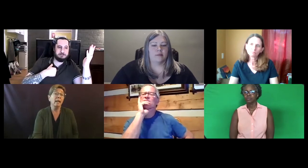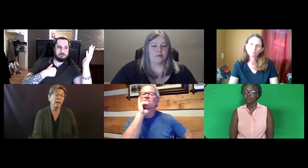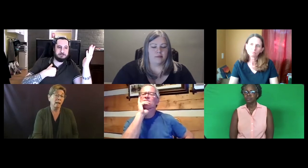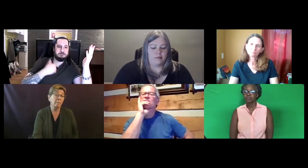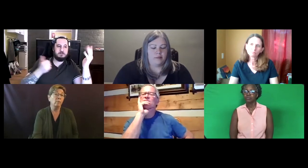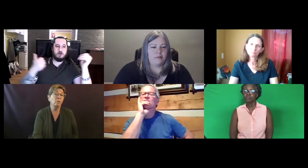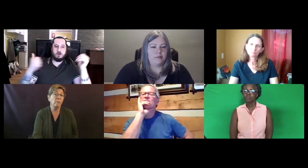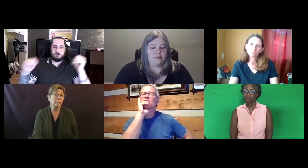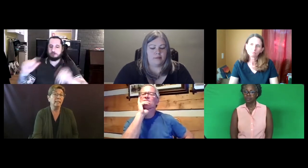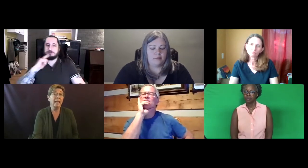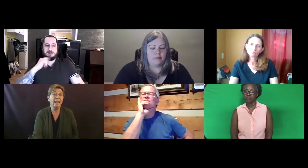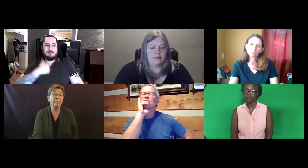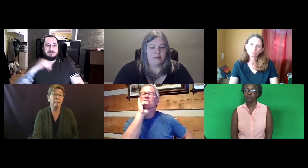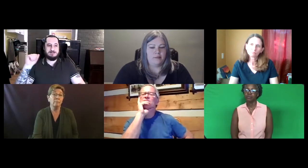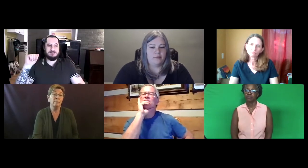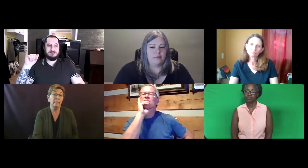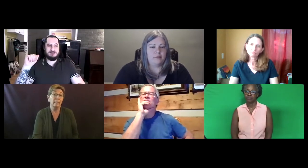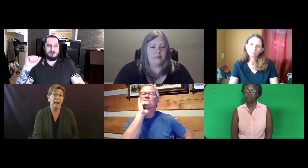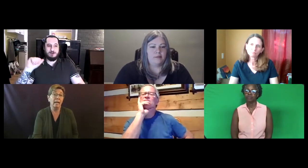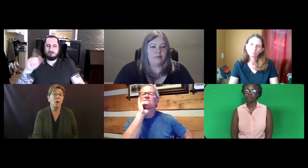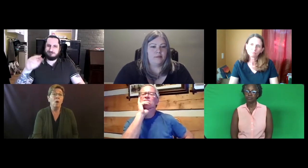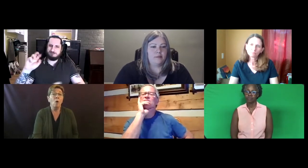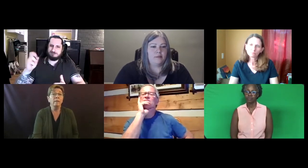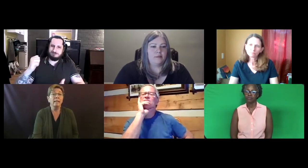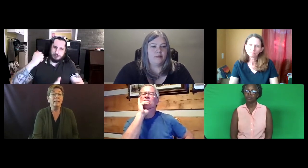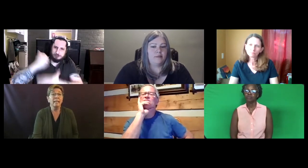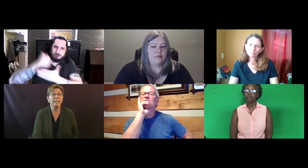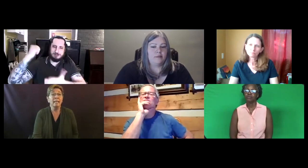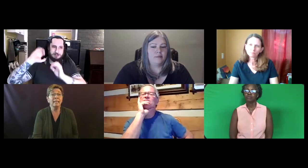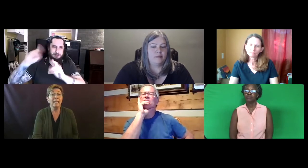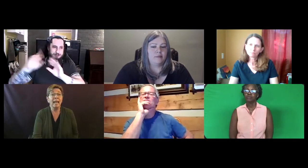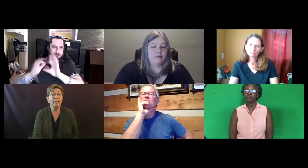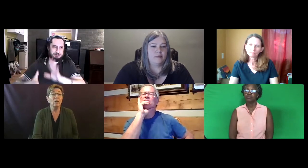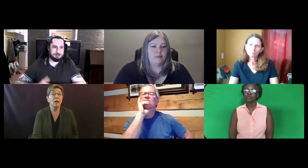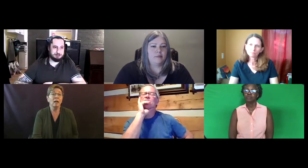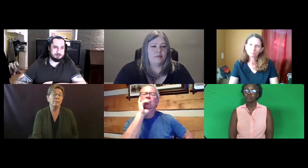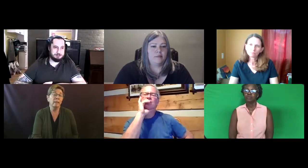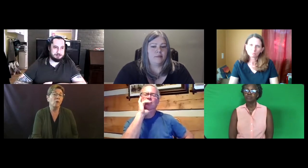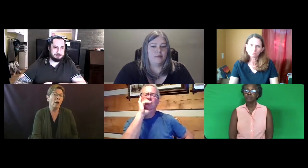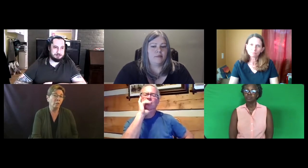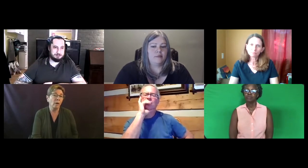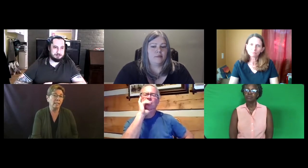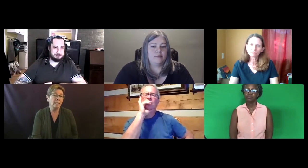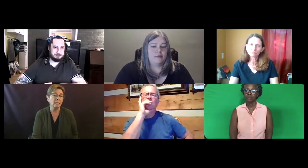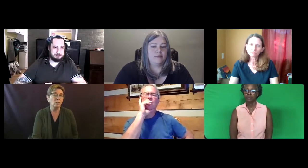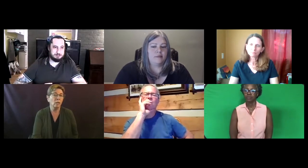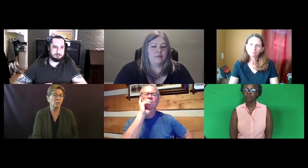And people responded that they had the BEI, or they said they were authorized as an educational